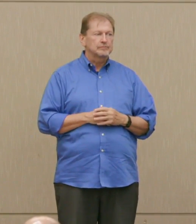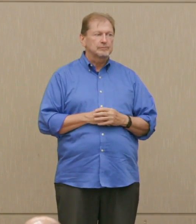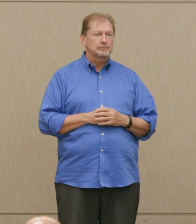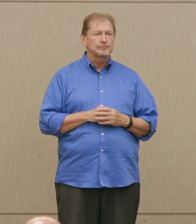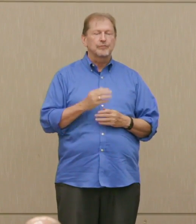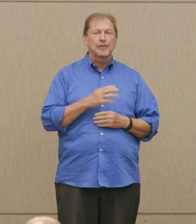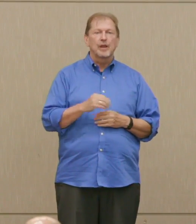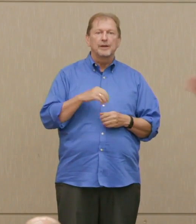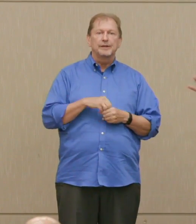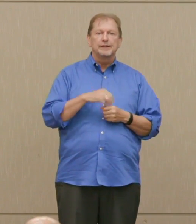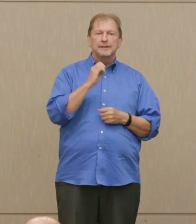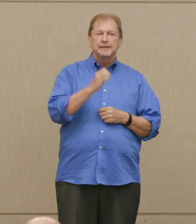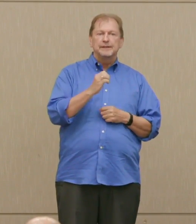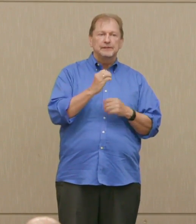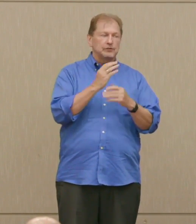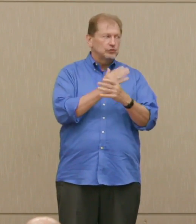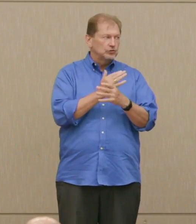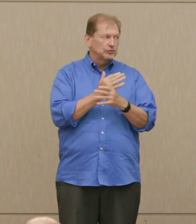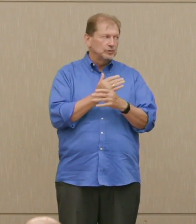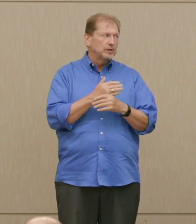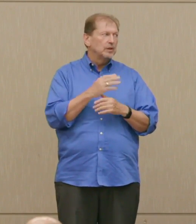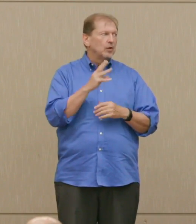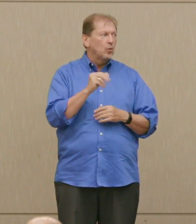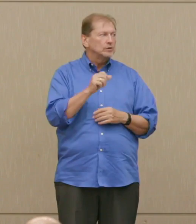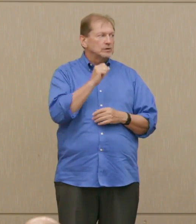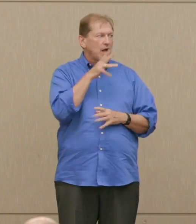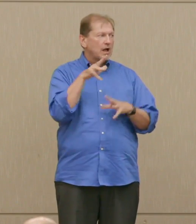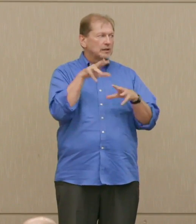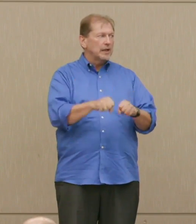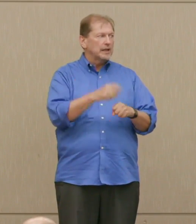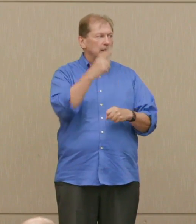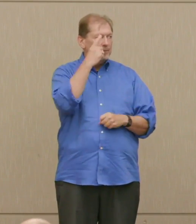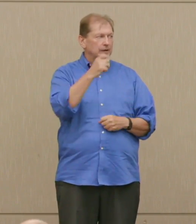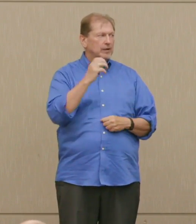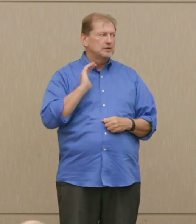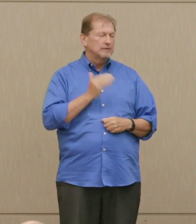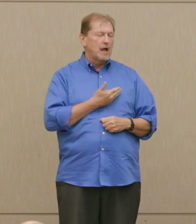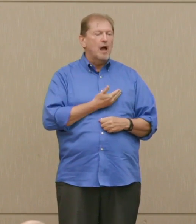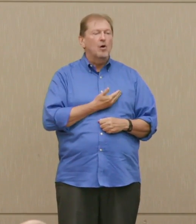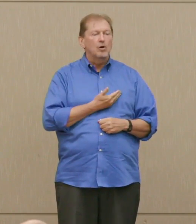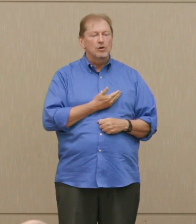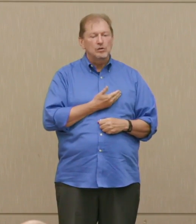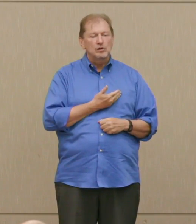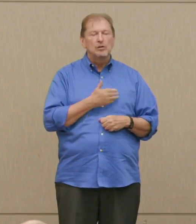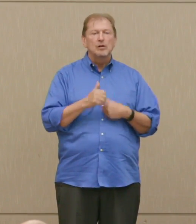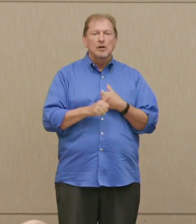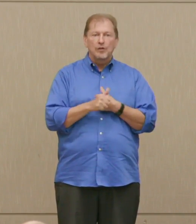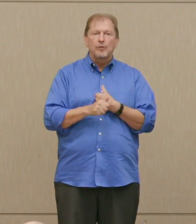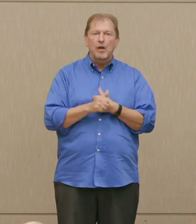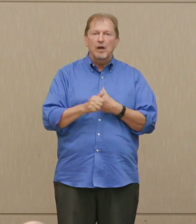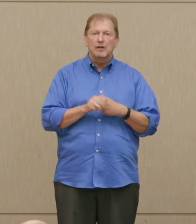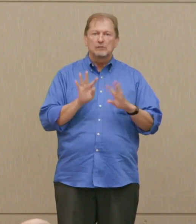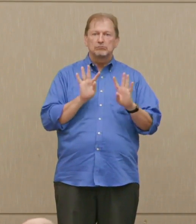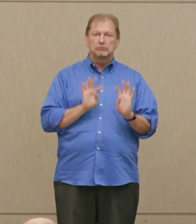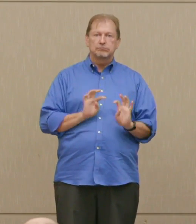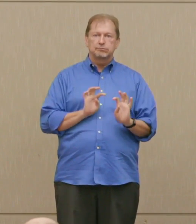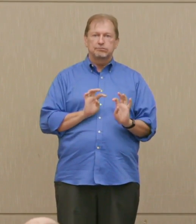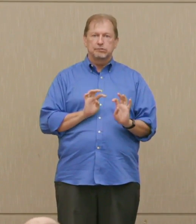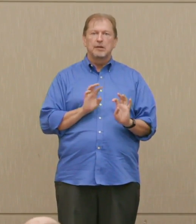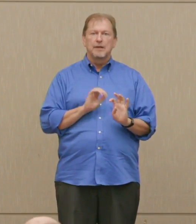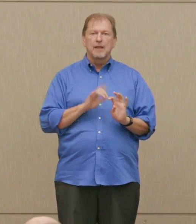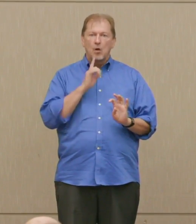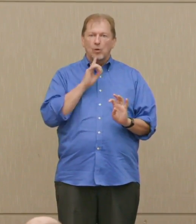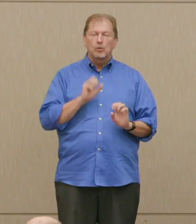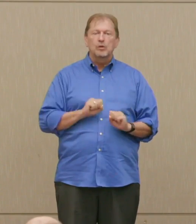Germany was not overtaken because of our threat that we would blow up what we thought of as